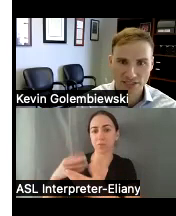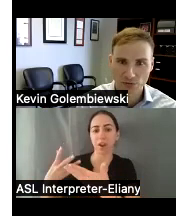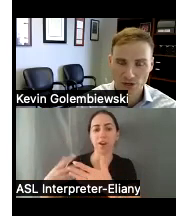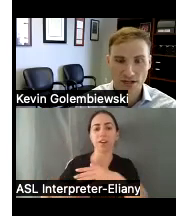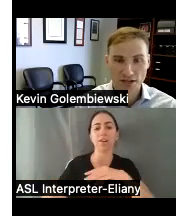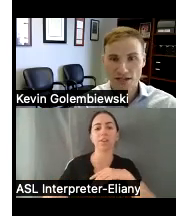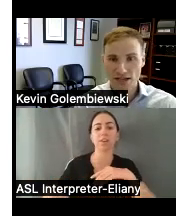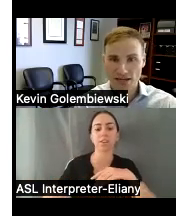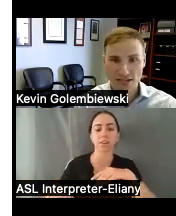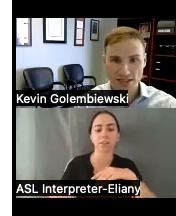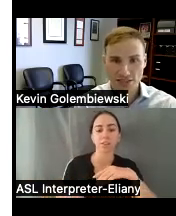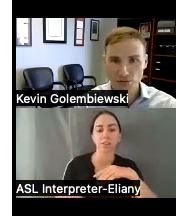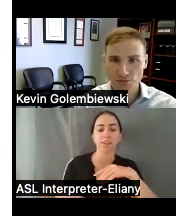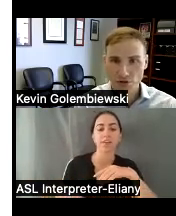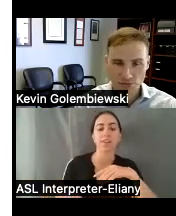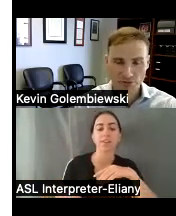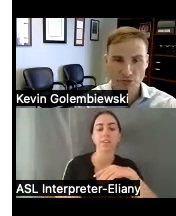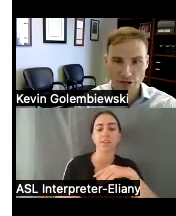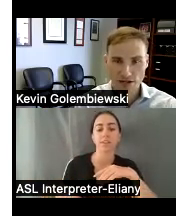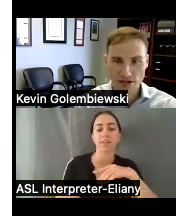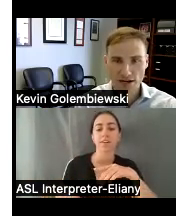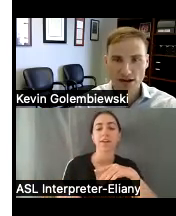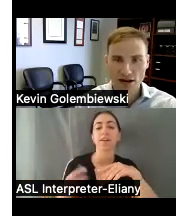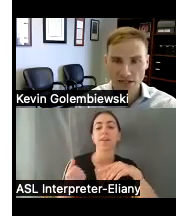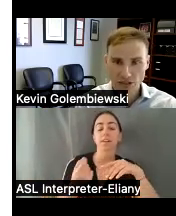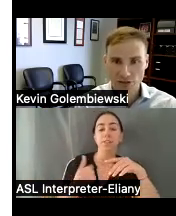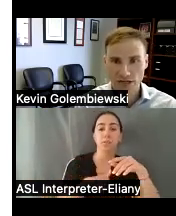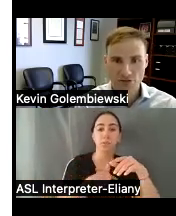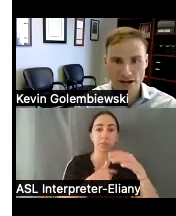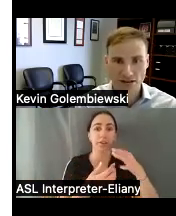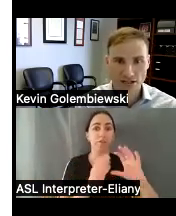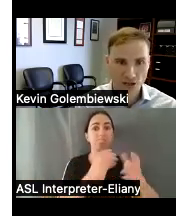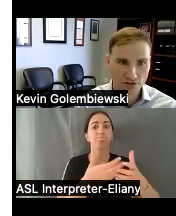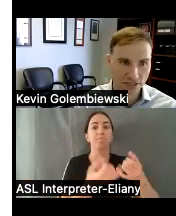rights Florida in addition to us being free and confidential and providing a lot of services